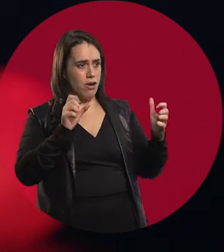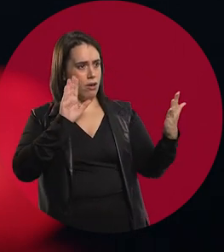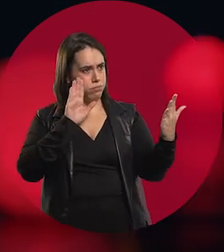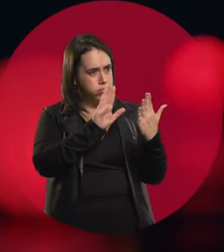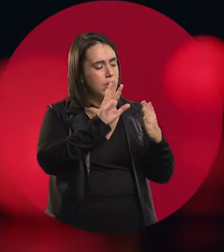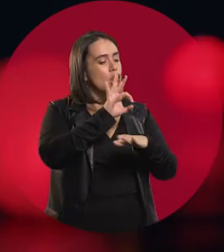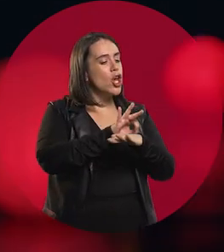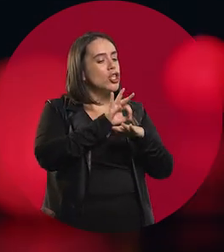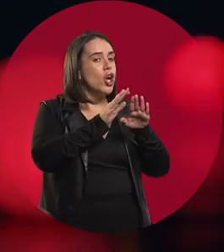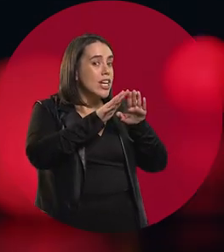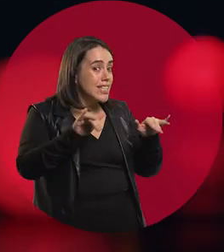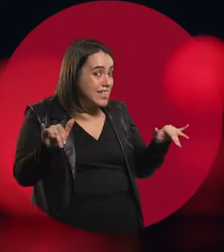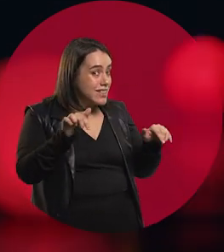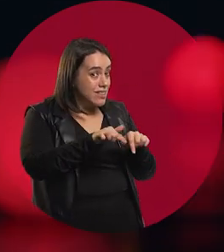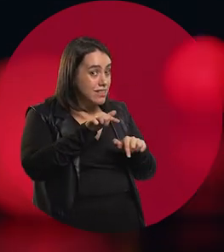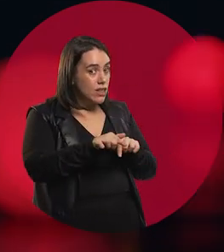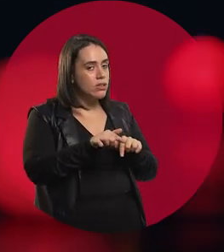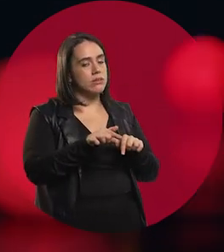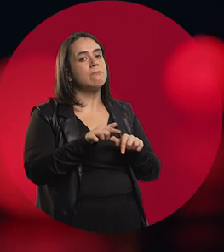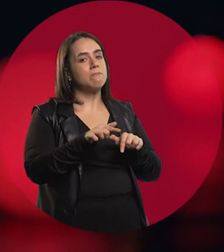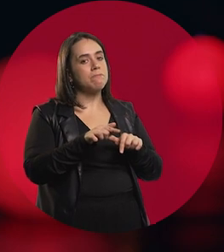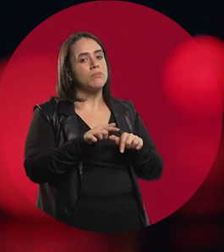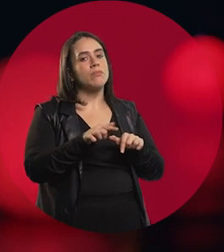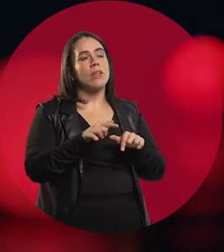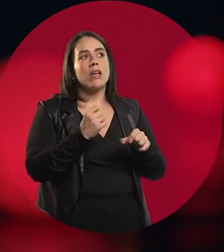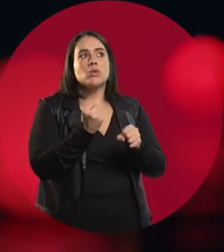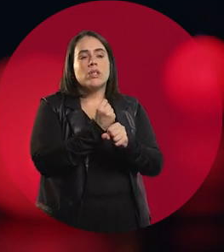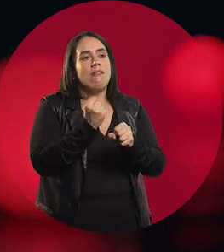pediatrics, within medicine, as a discipline,